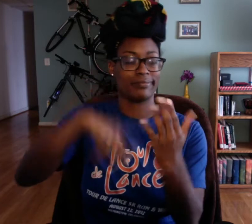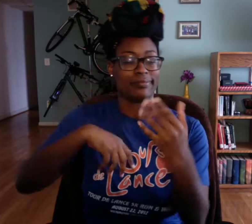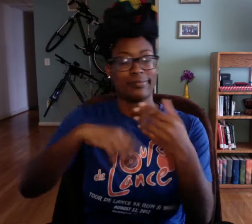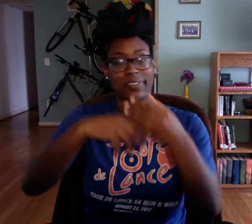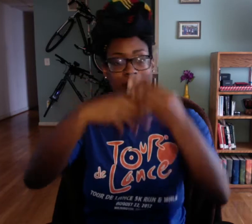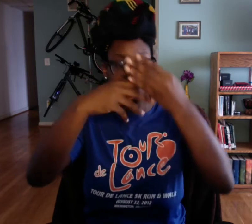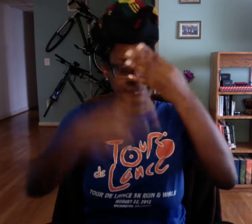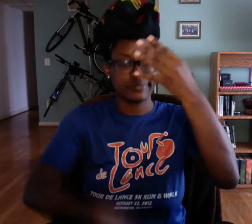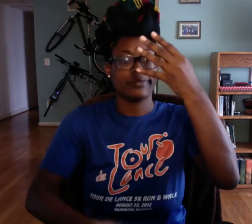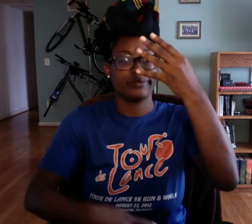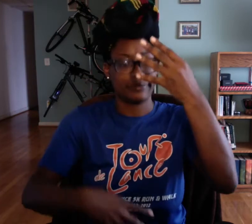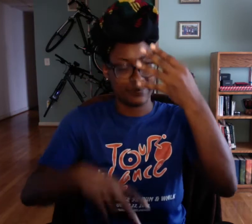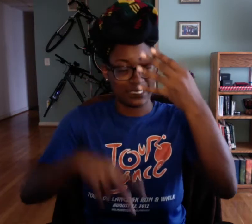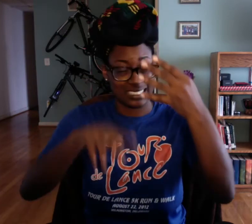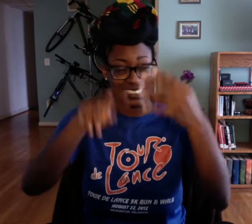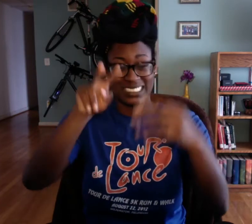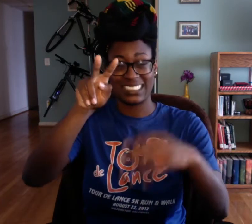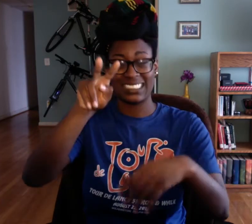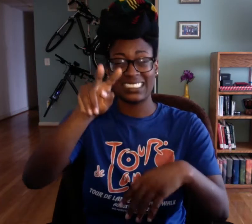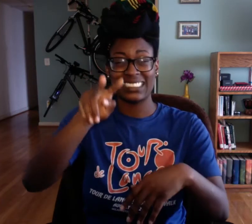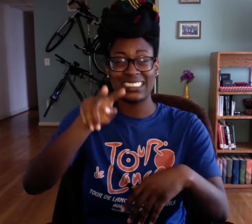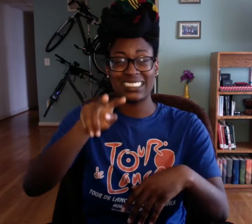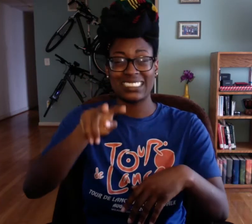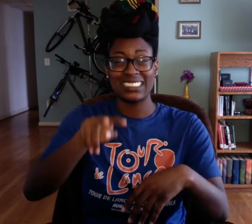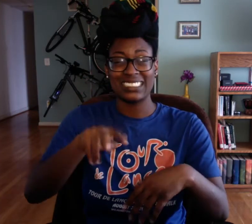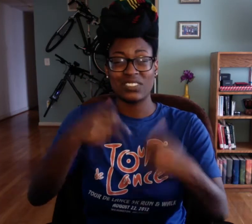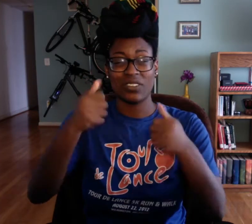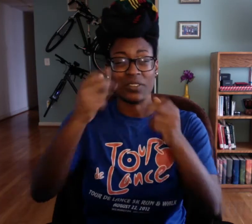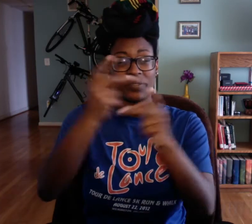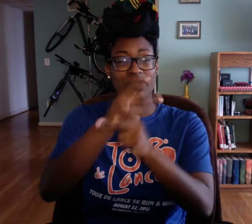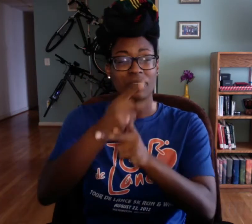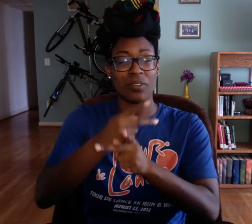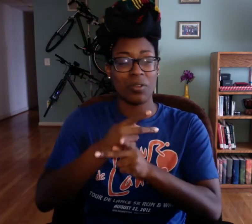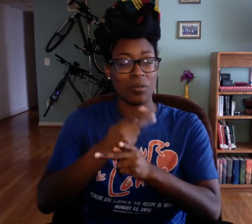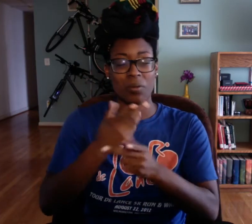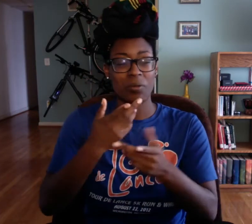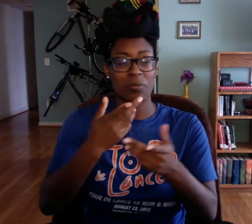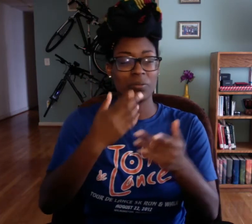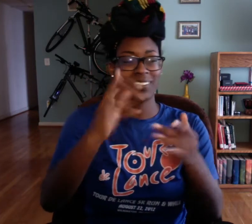week and next week and not have like a buuunch of things I have to scroll through and figure